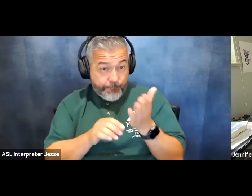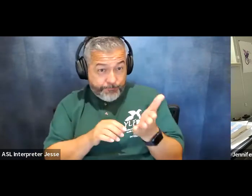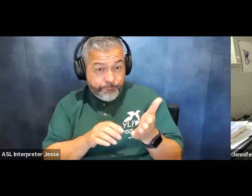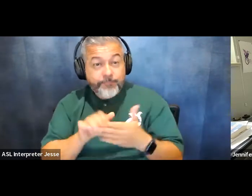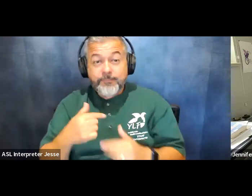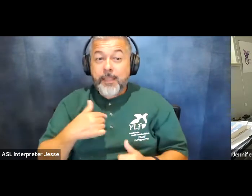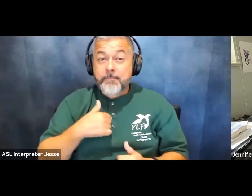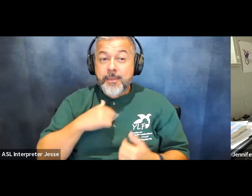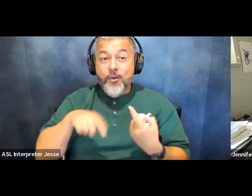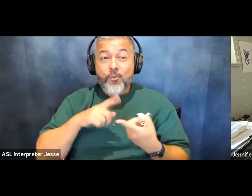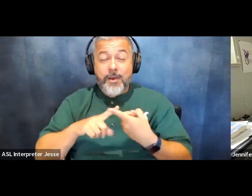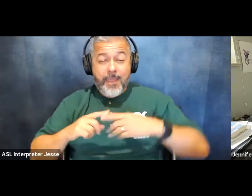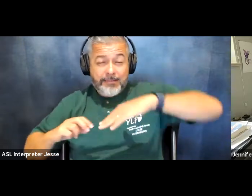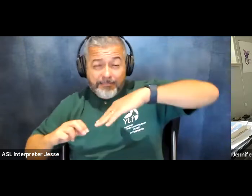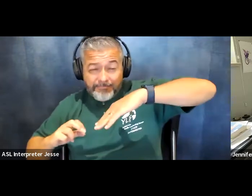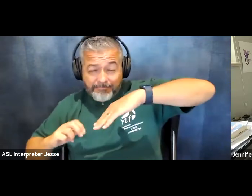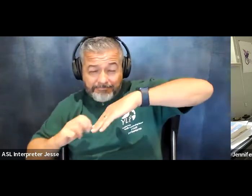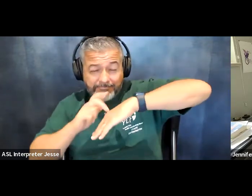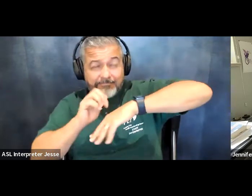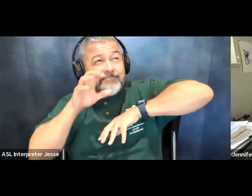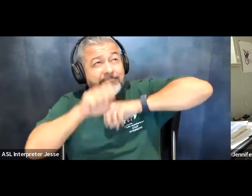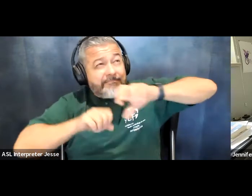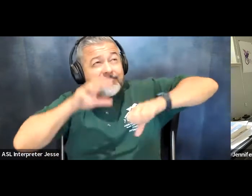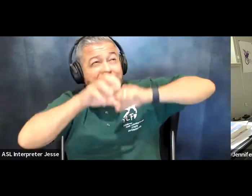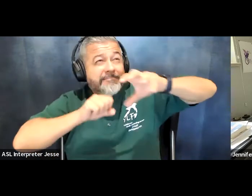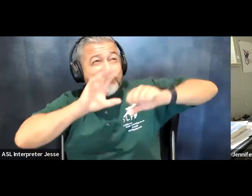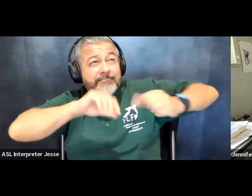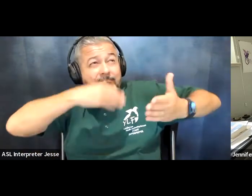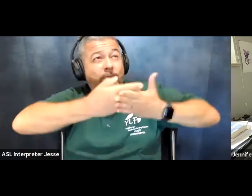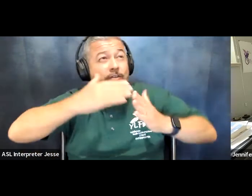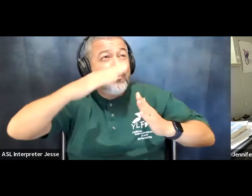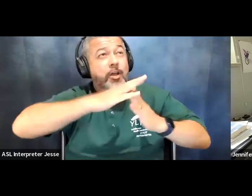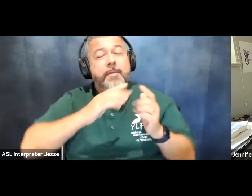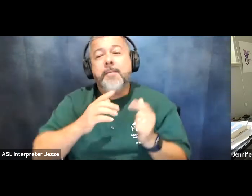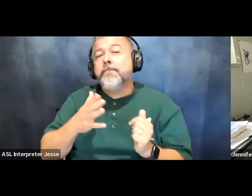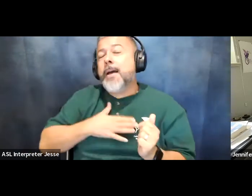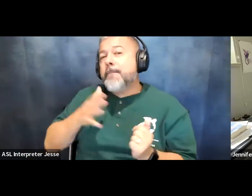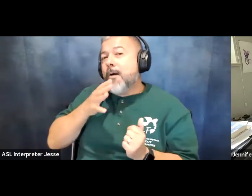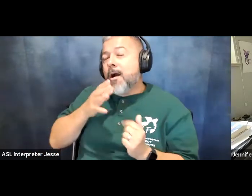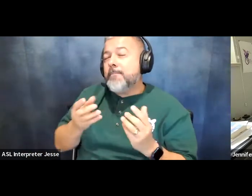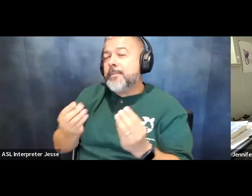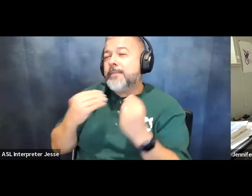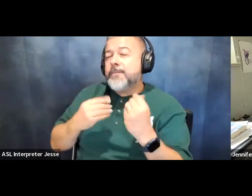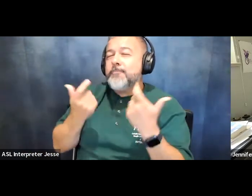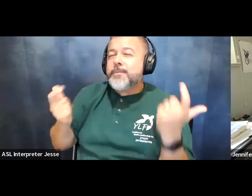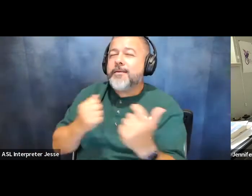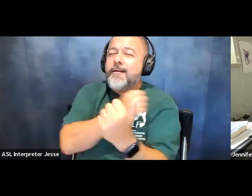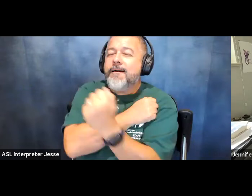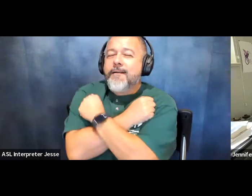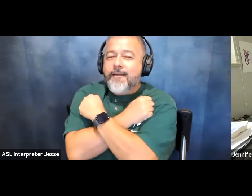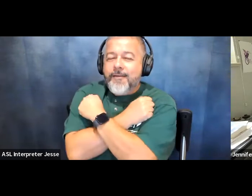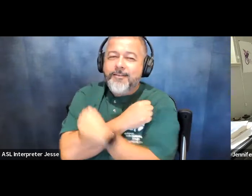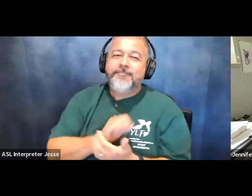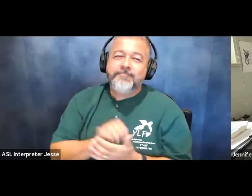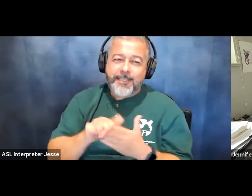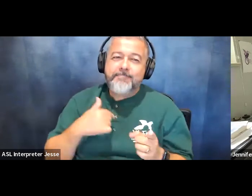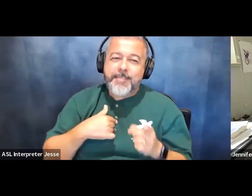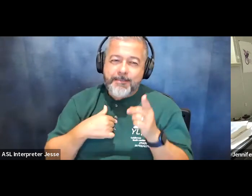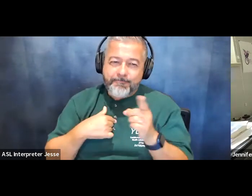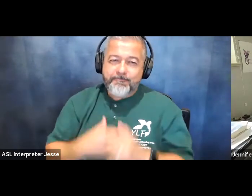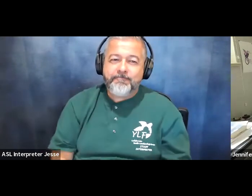once i reach the top of the steps of the capital and my mom is giving me a big hug